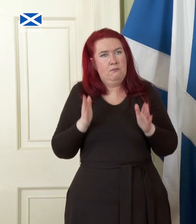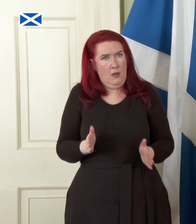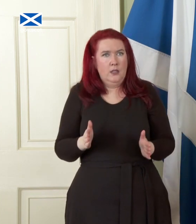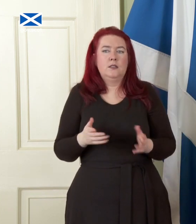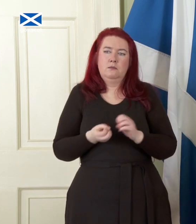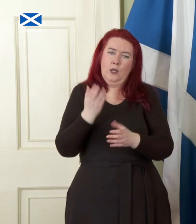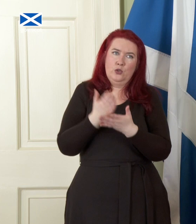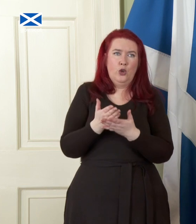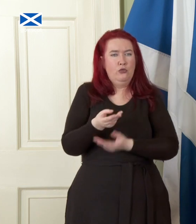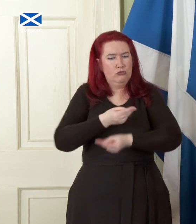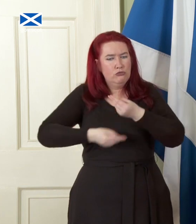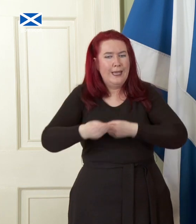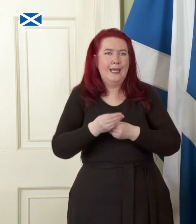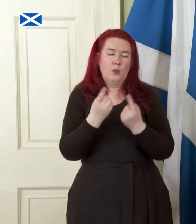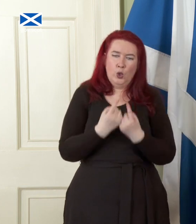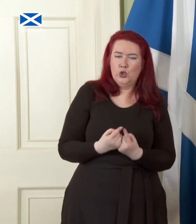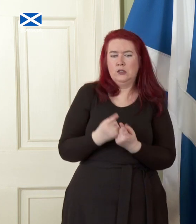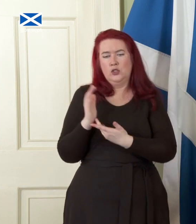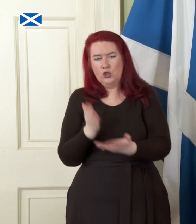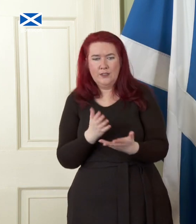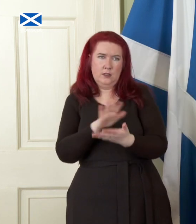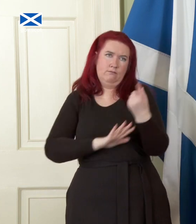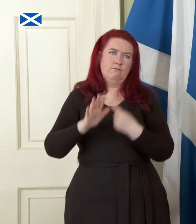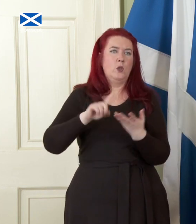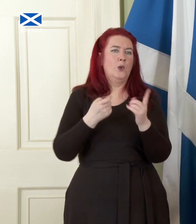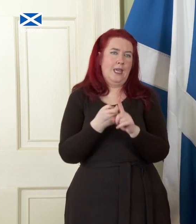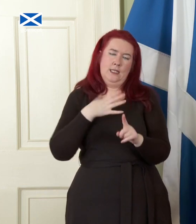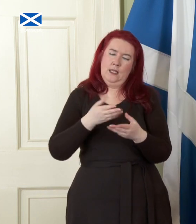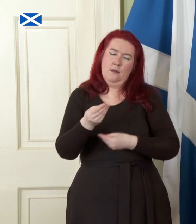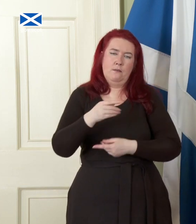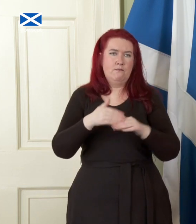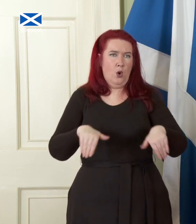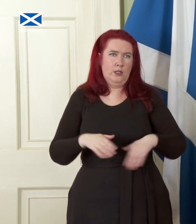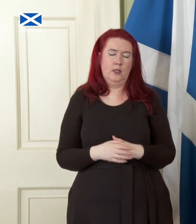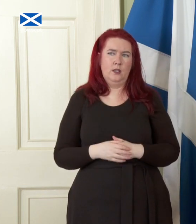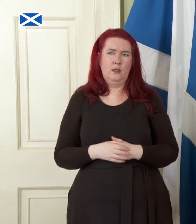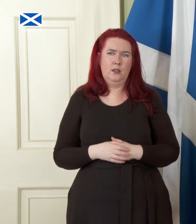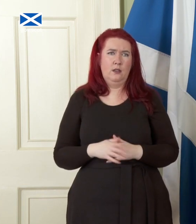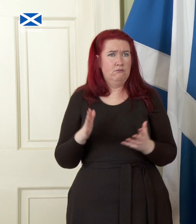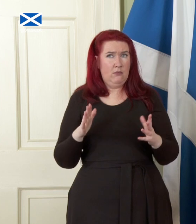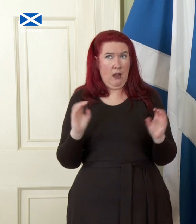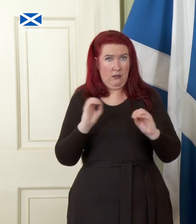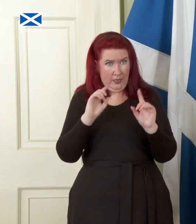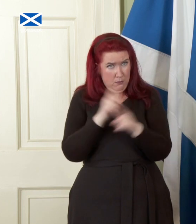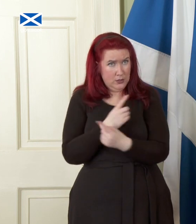trade in goods and services across the UK. None of this, none of this, is insurmountable but it does